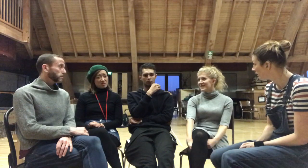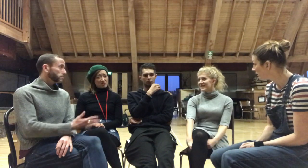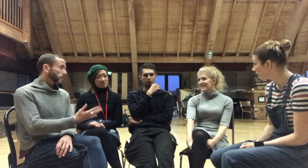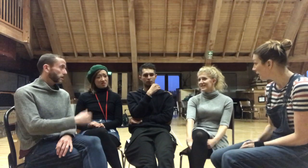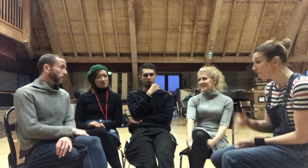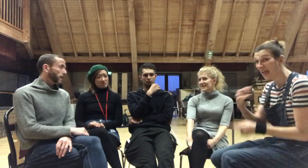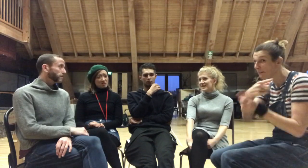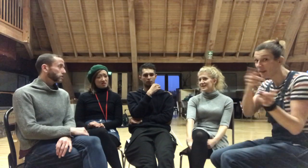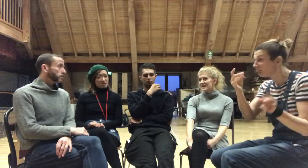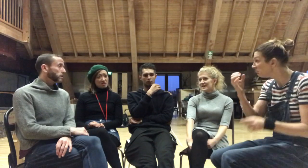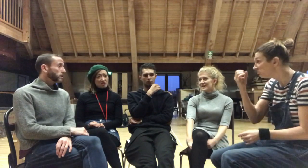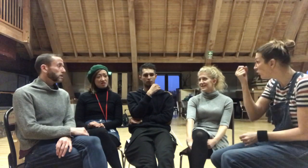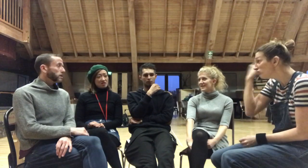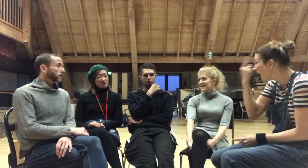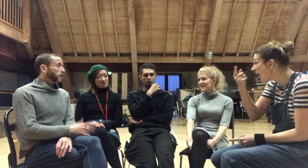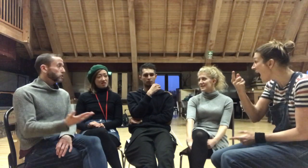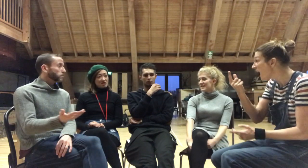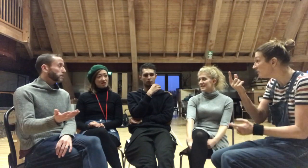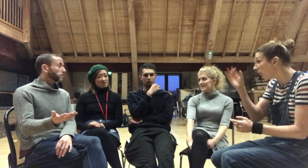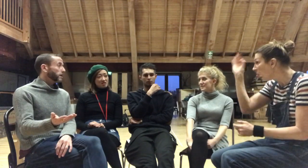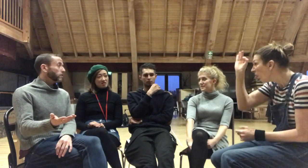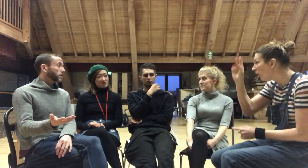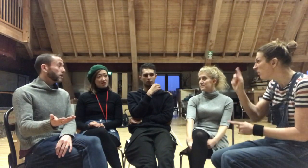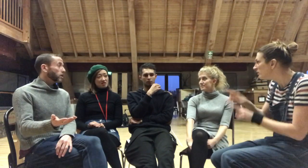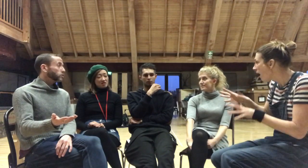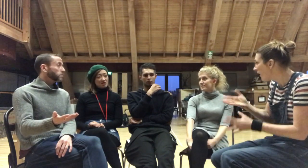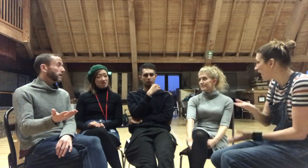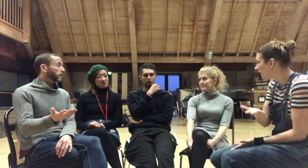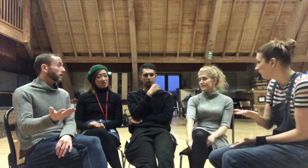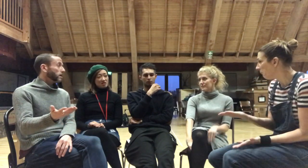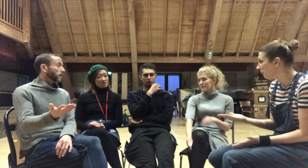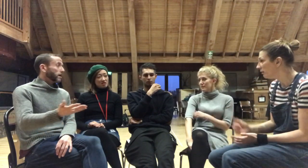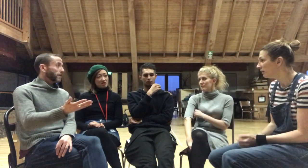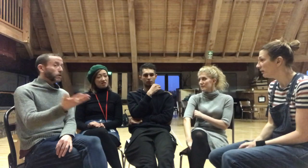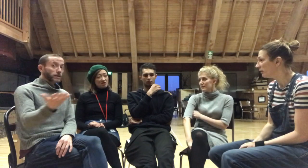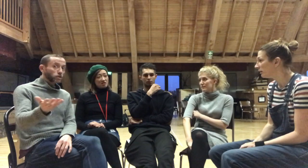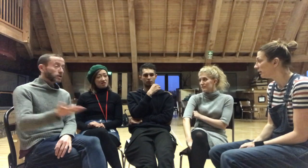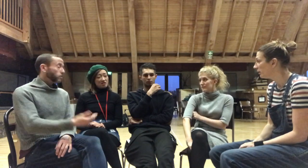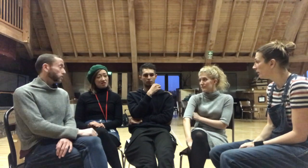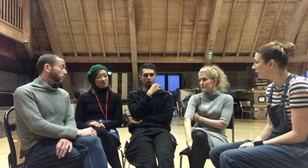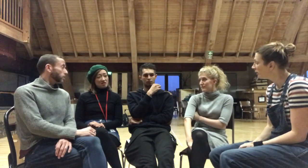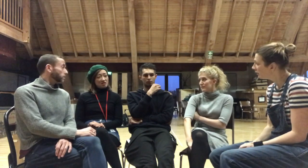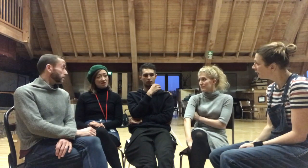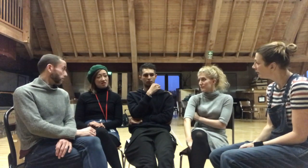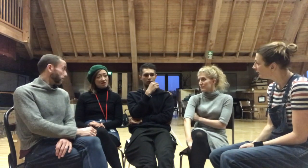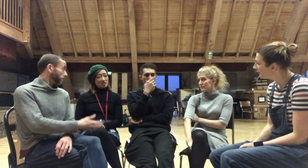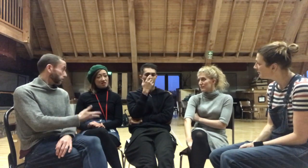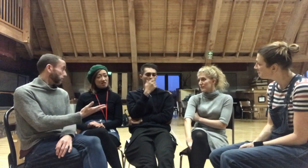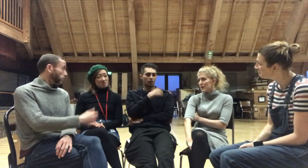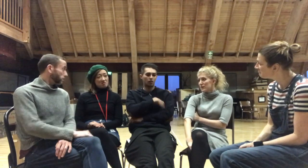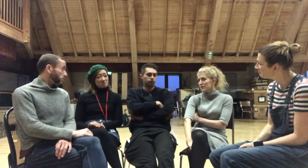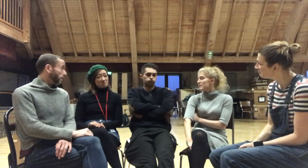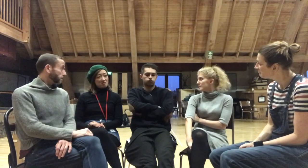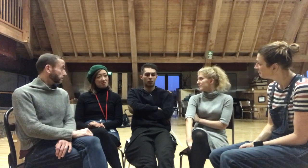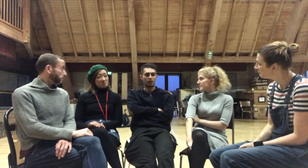As you know some people may not realize or have any idea what's it like...